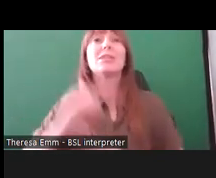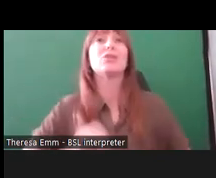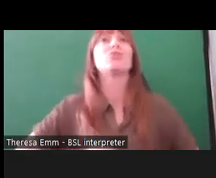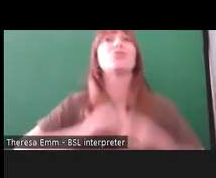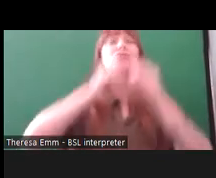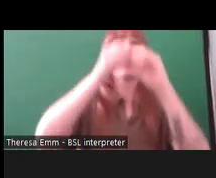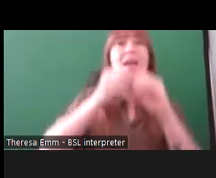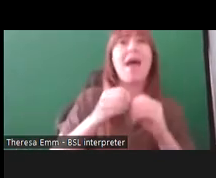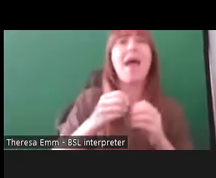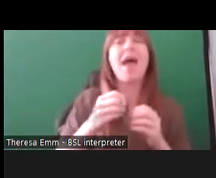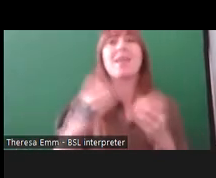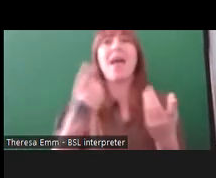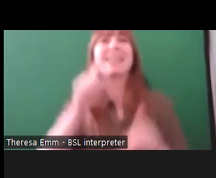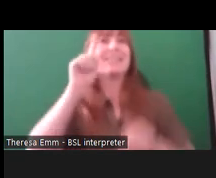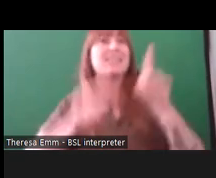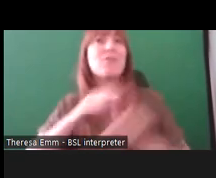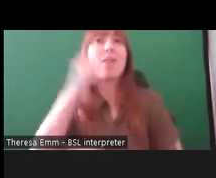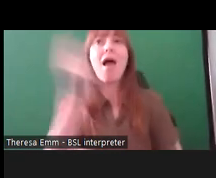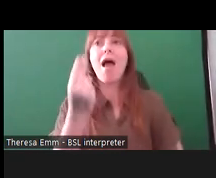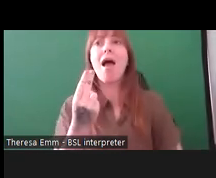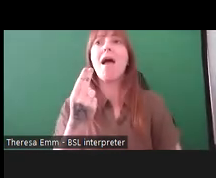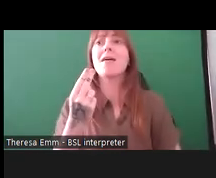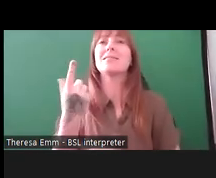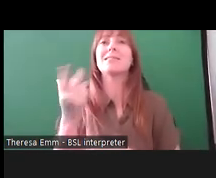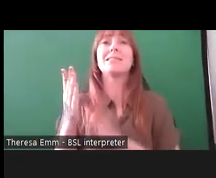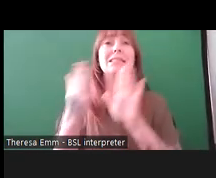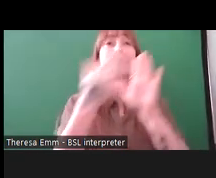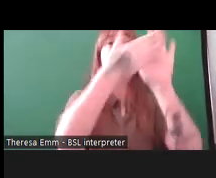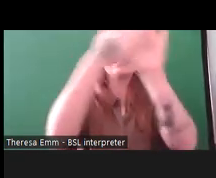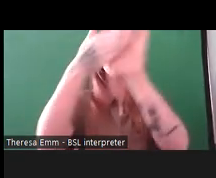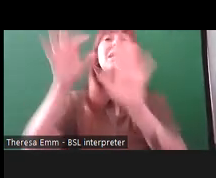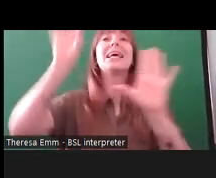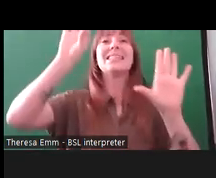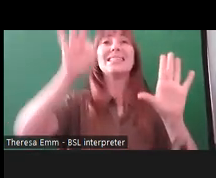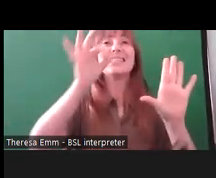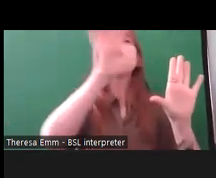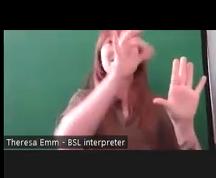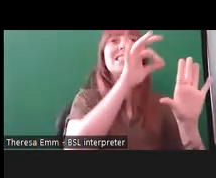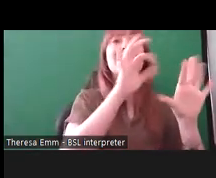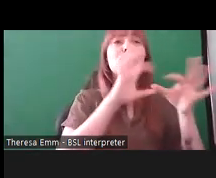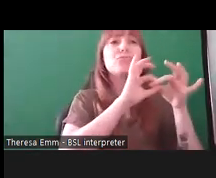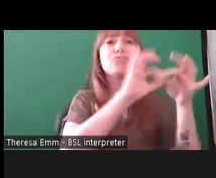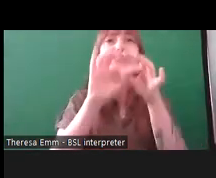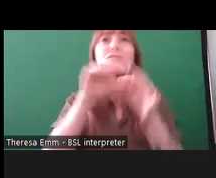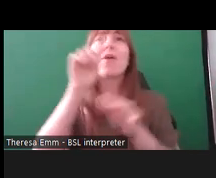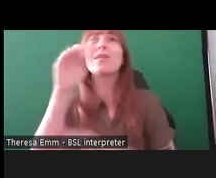artworks and send them back across which was stitched together for this exhibition.